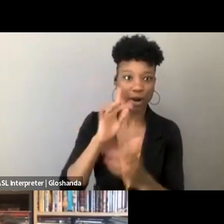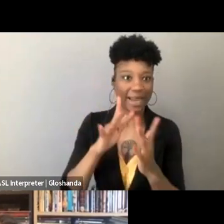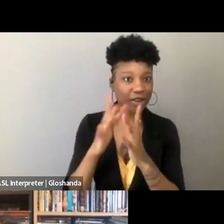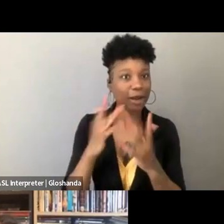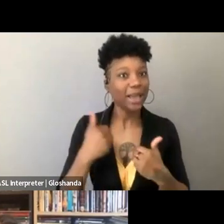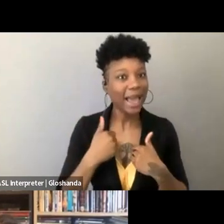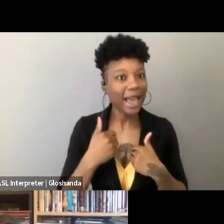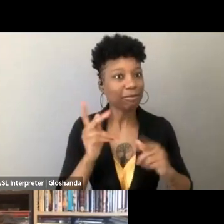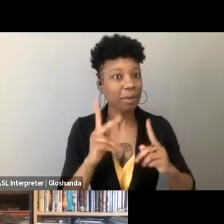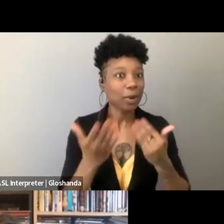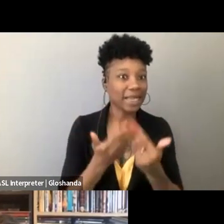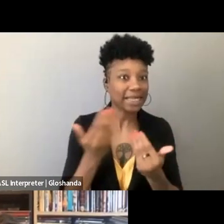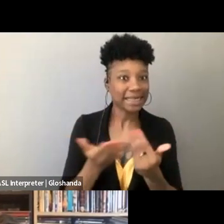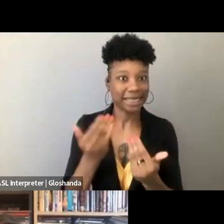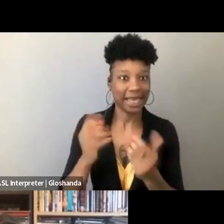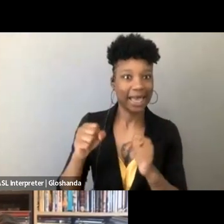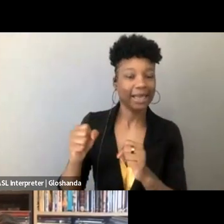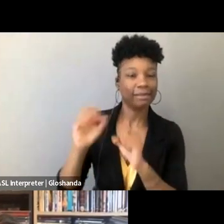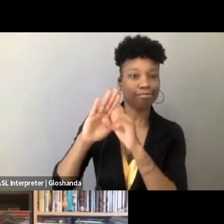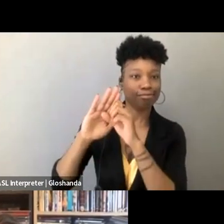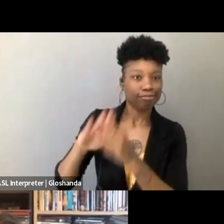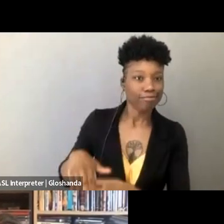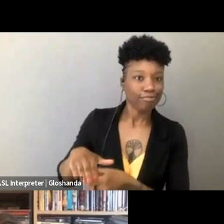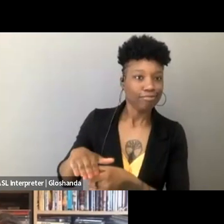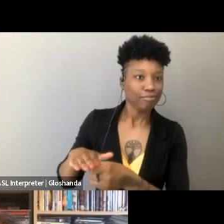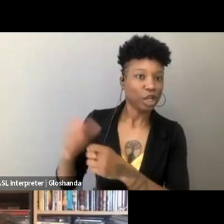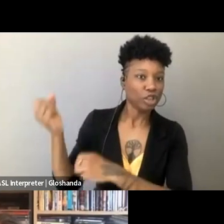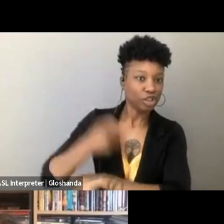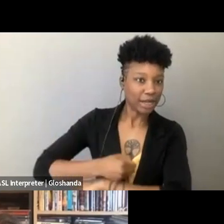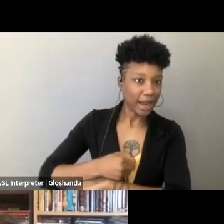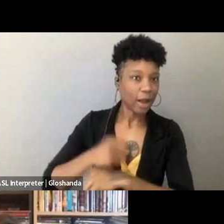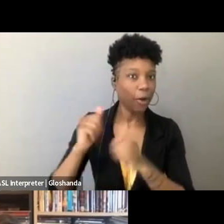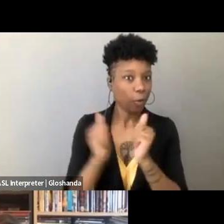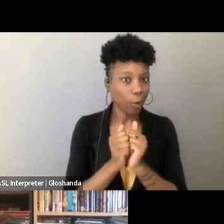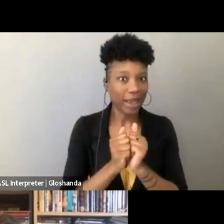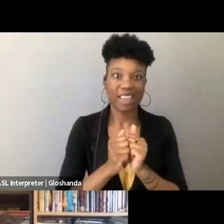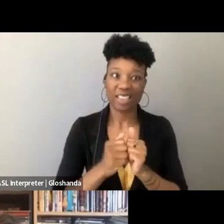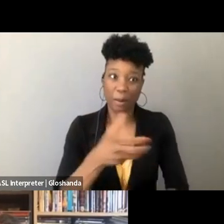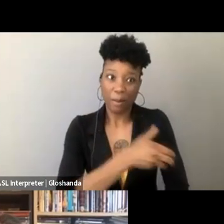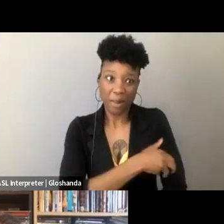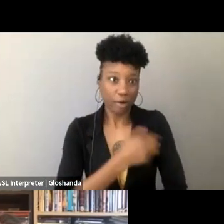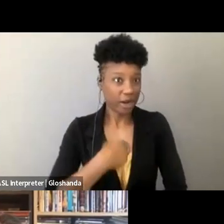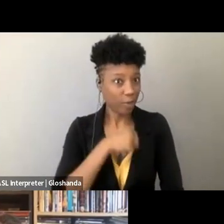really easy for people who might want to shut them down to do so, with levers of power, that we didn't necessarily think applied